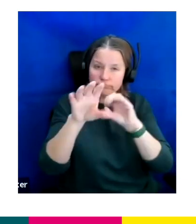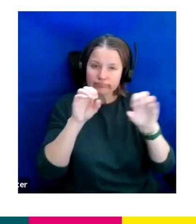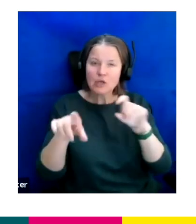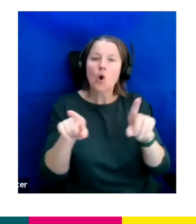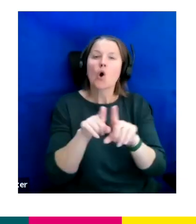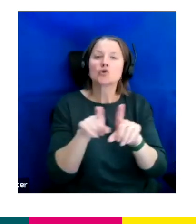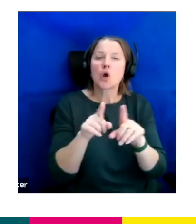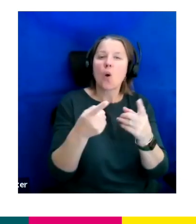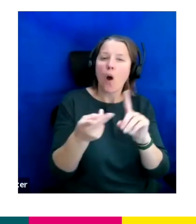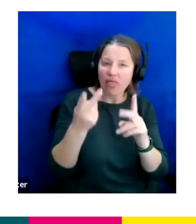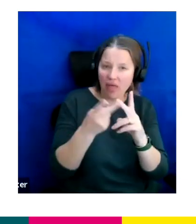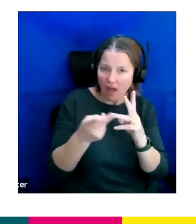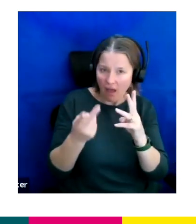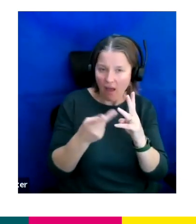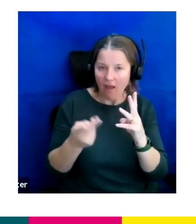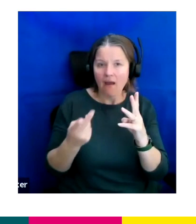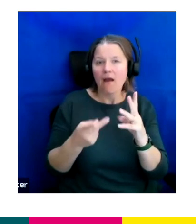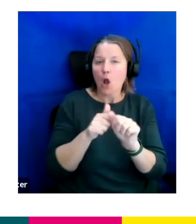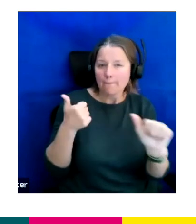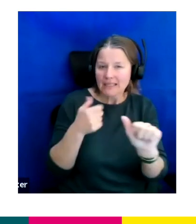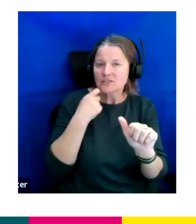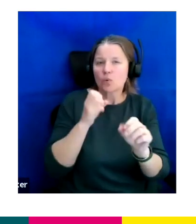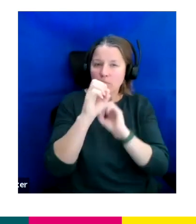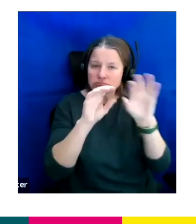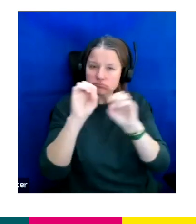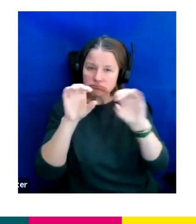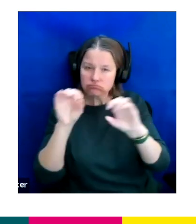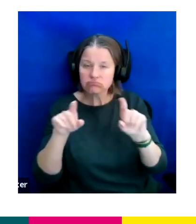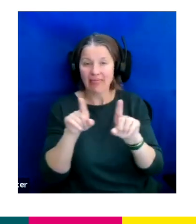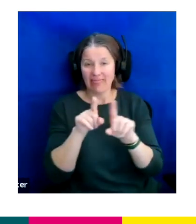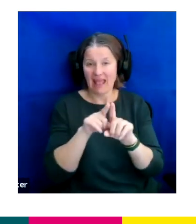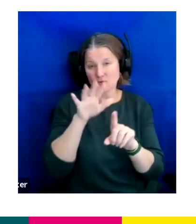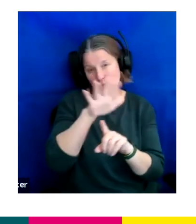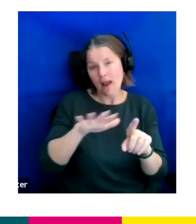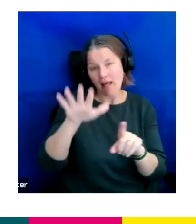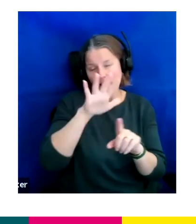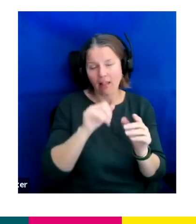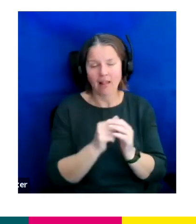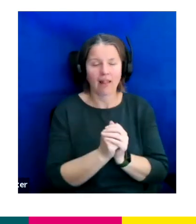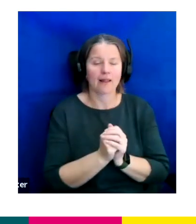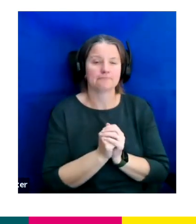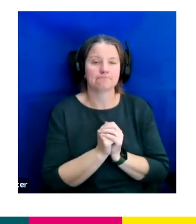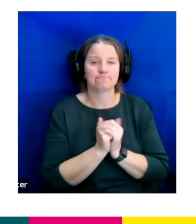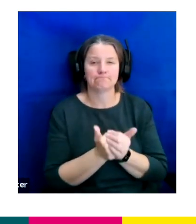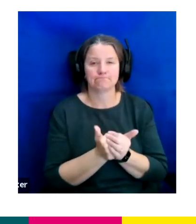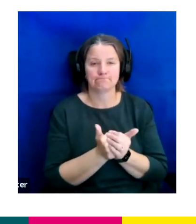So it simply just won't be just us at Lifted, it'll be opened up to all of our labels and our talent team. So it gives you a good variety.